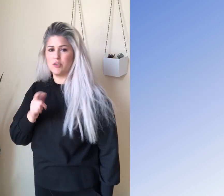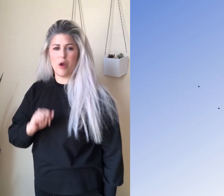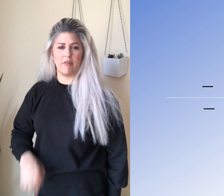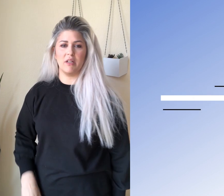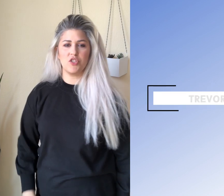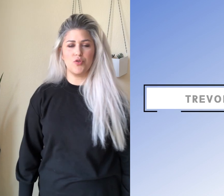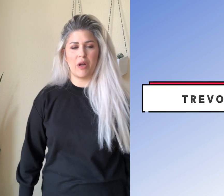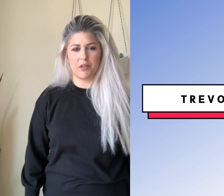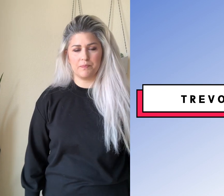Alright, Trevor, let's do Trevor.